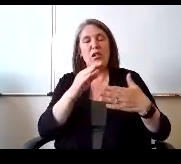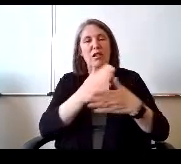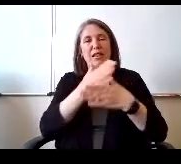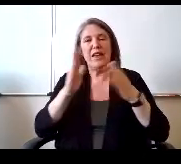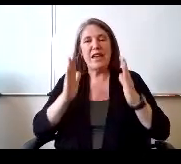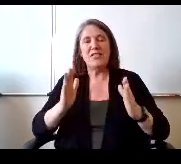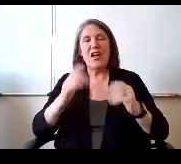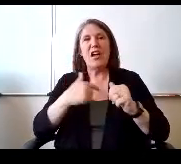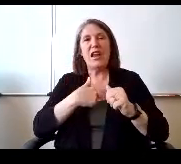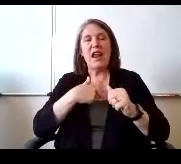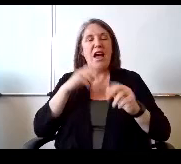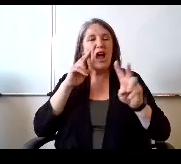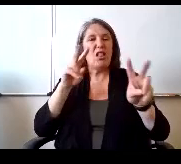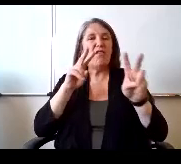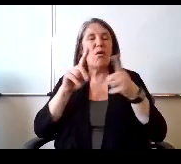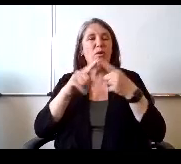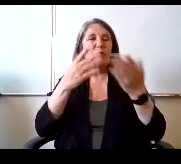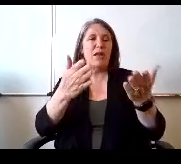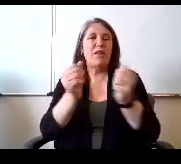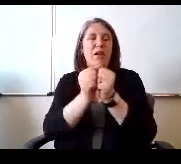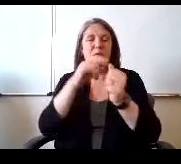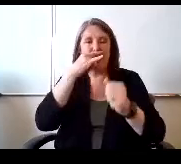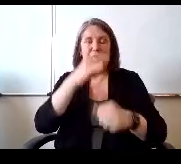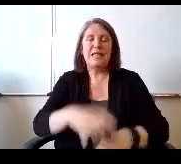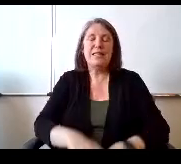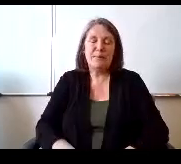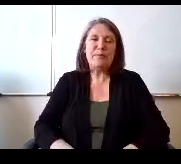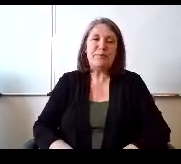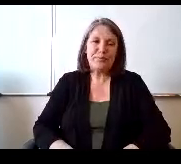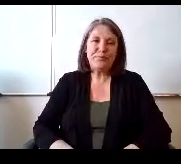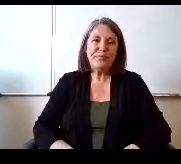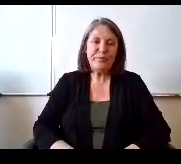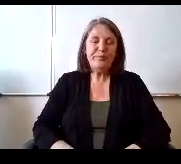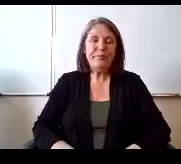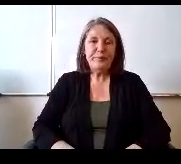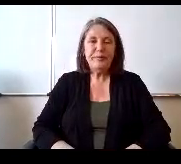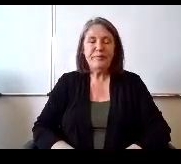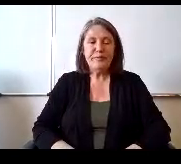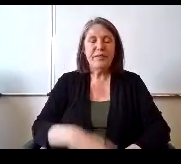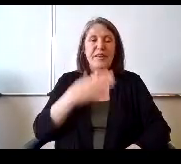forward to being there with the kids, so that's all. Thank you, Miss Cottager,